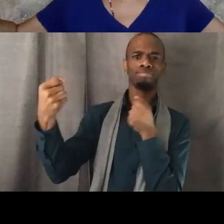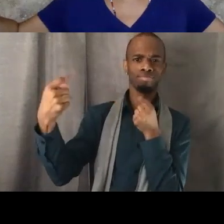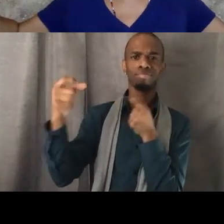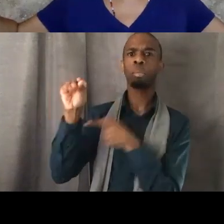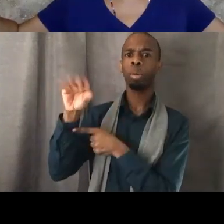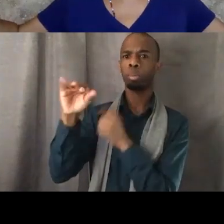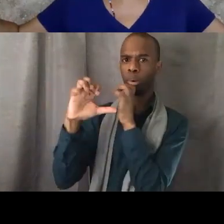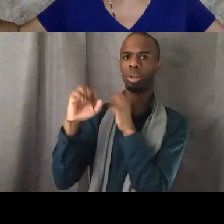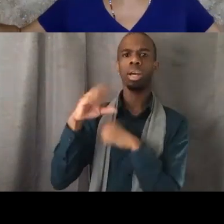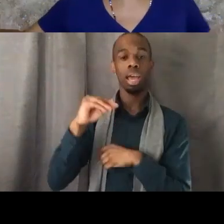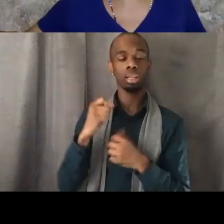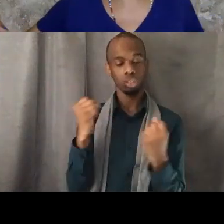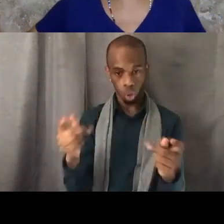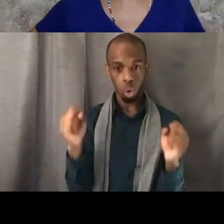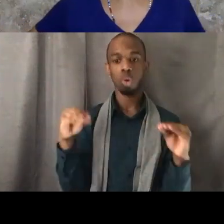Yeah. It was about a thousand people in the park